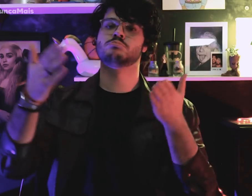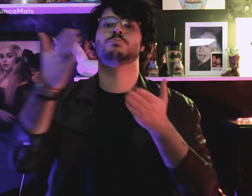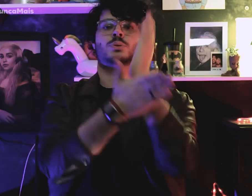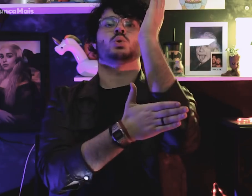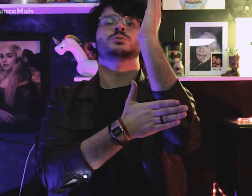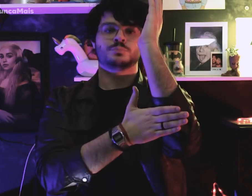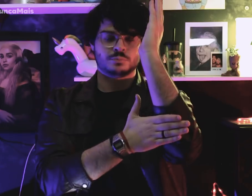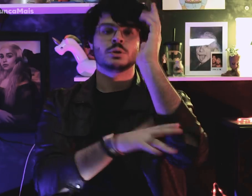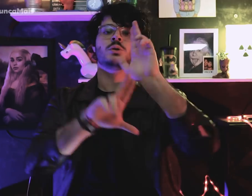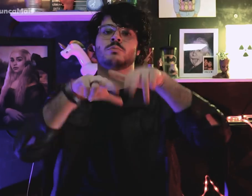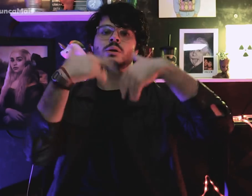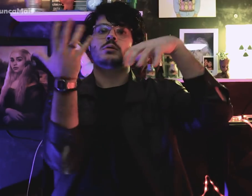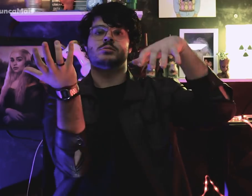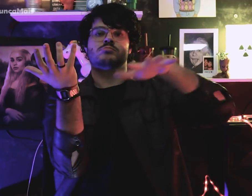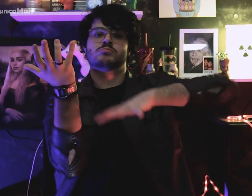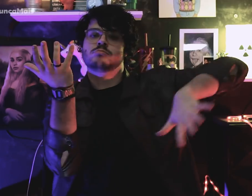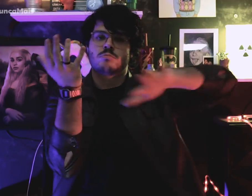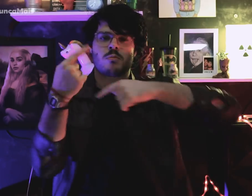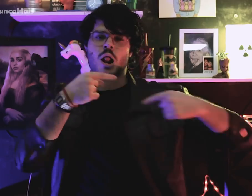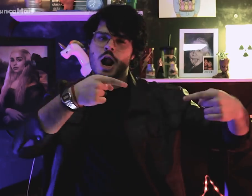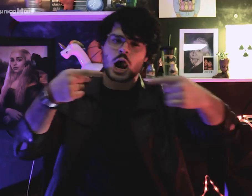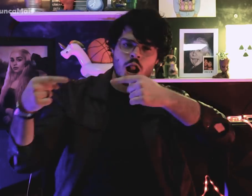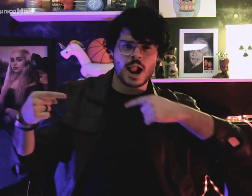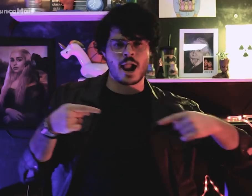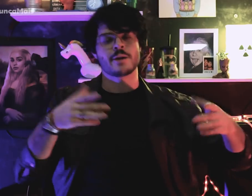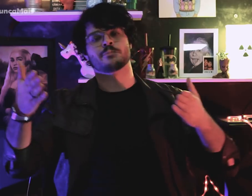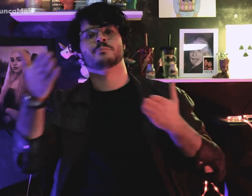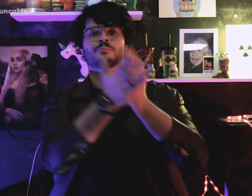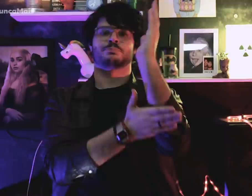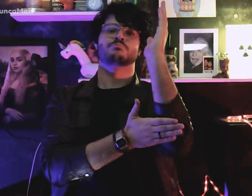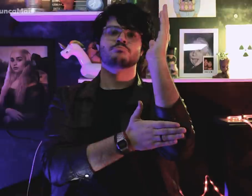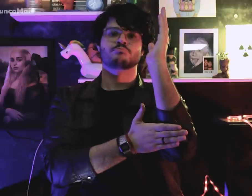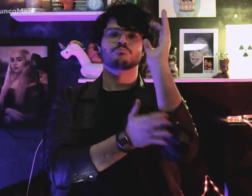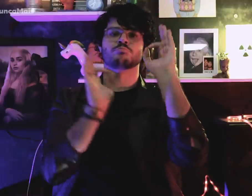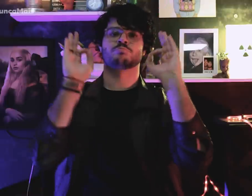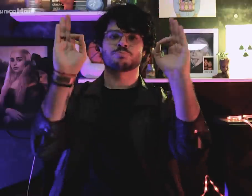finalmente foi aprovada pela Assembleia Nacional,